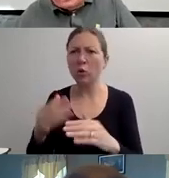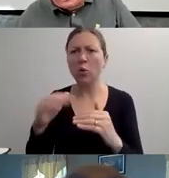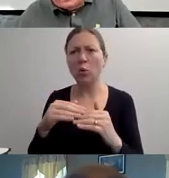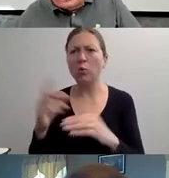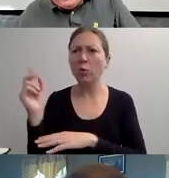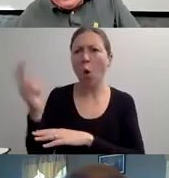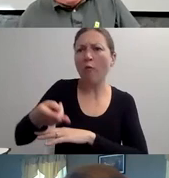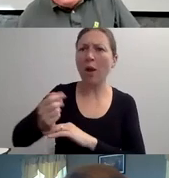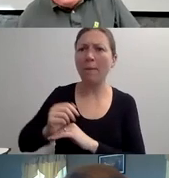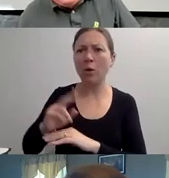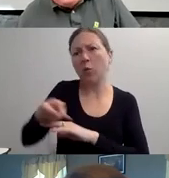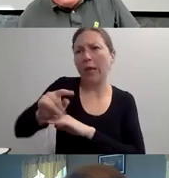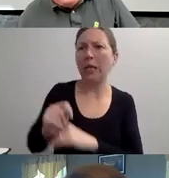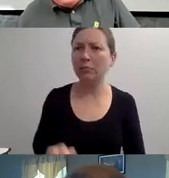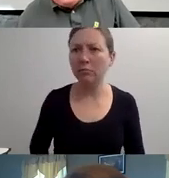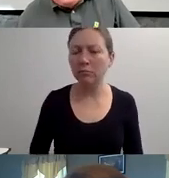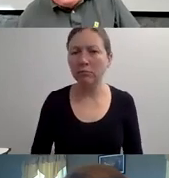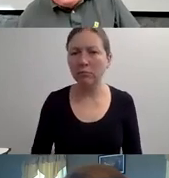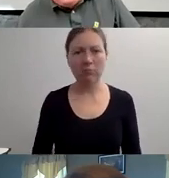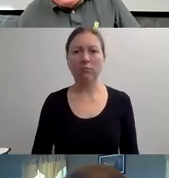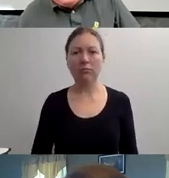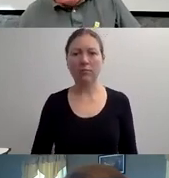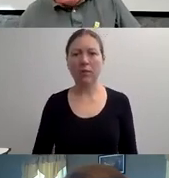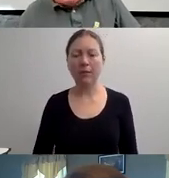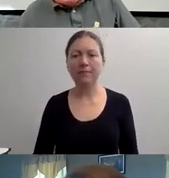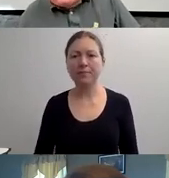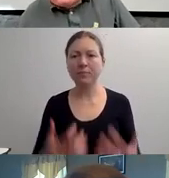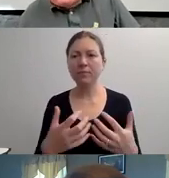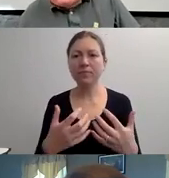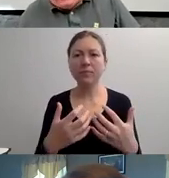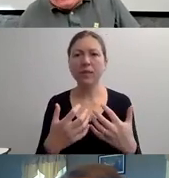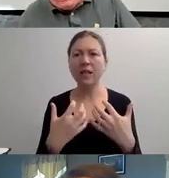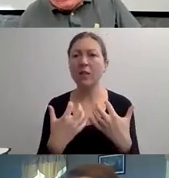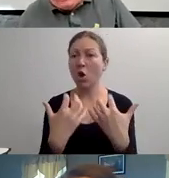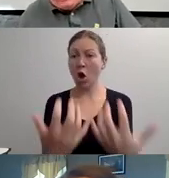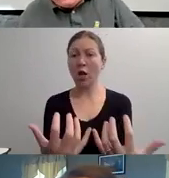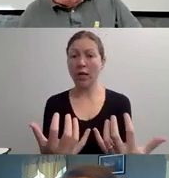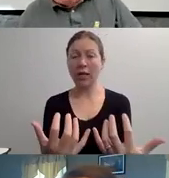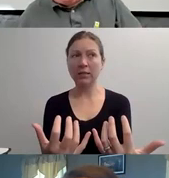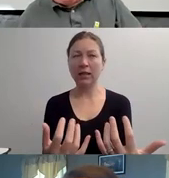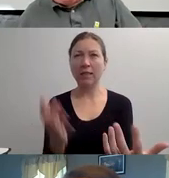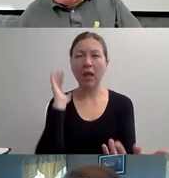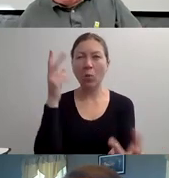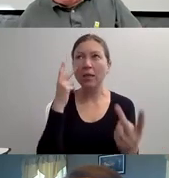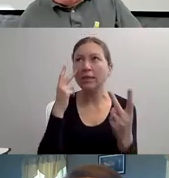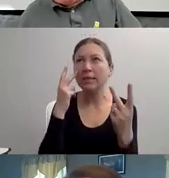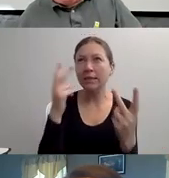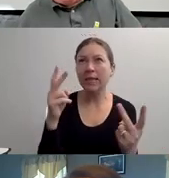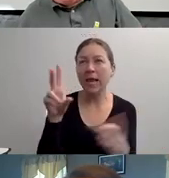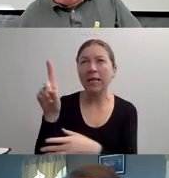COULDN'T BREAK AWAY FROM THE STRING." AND SO NOW THEY'VE INTERNALIZED IT AS THE STRING HAVING POWER.